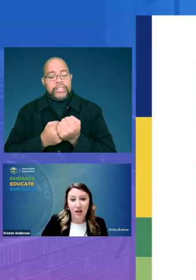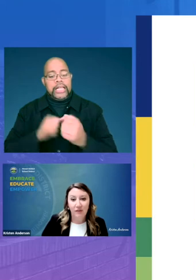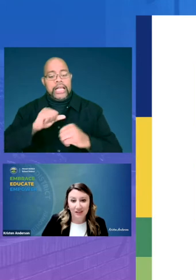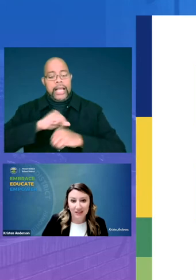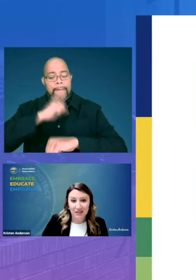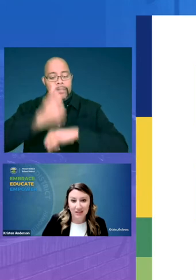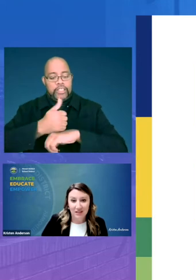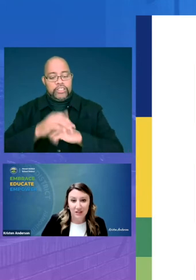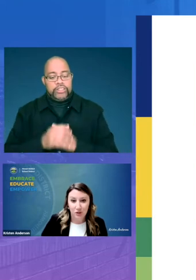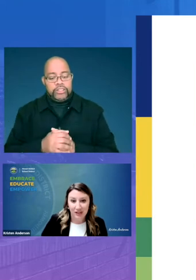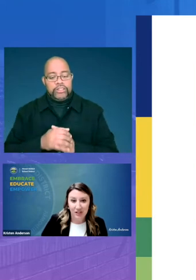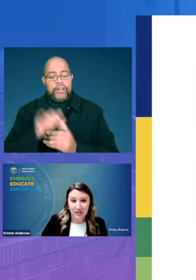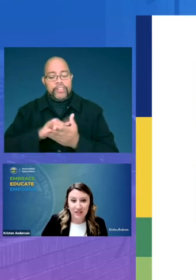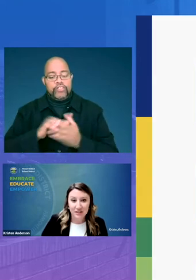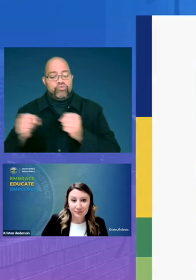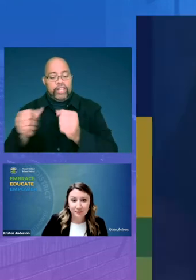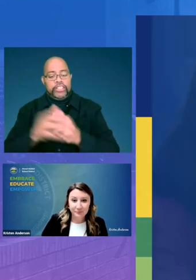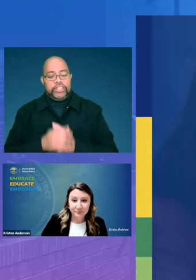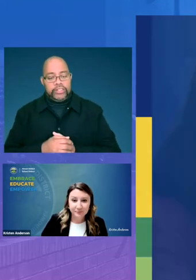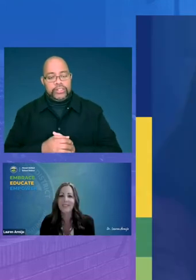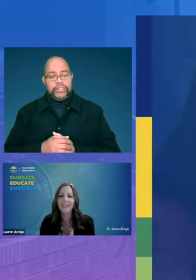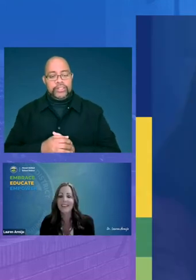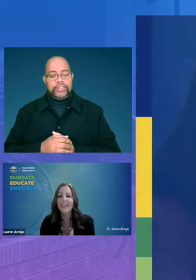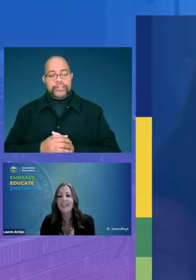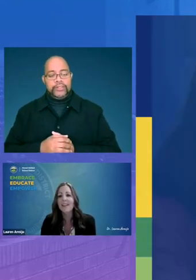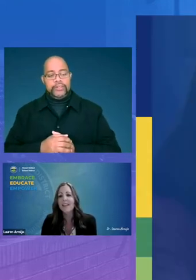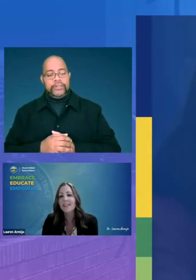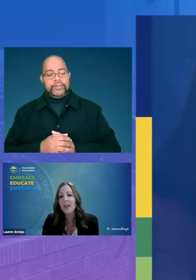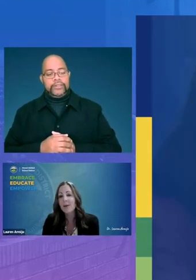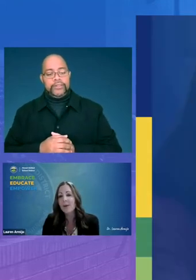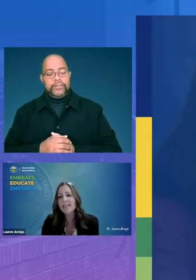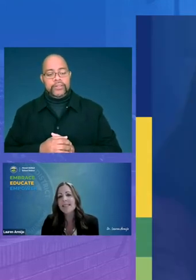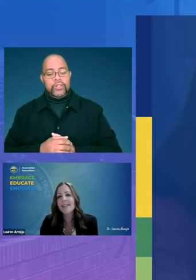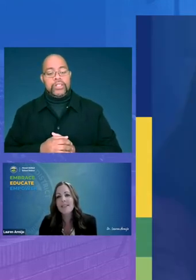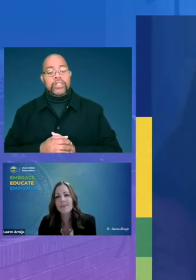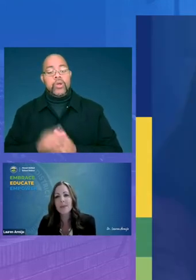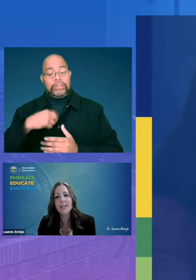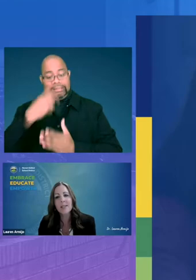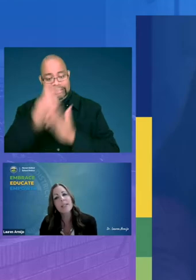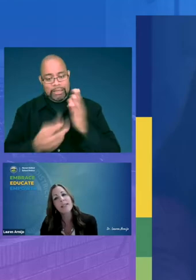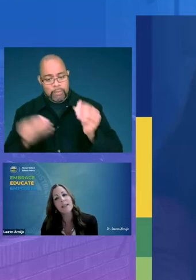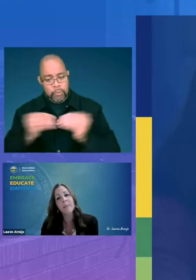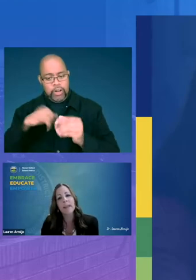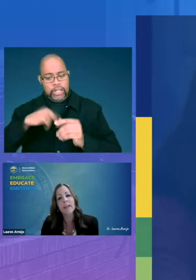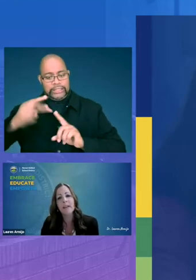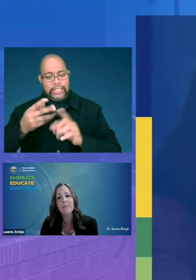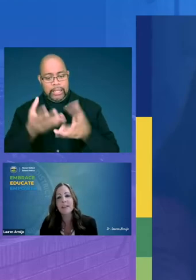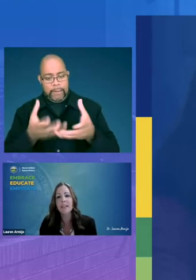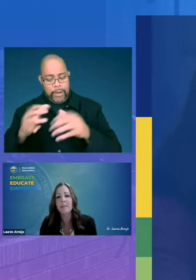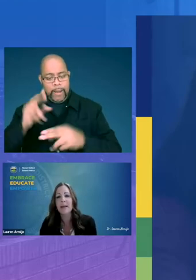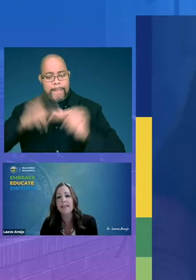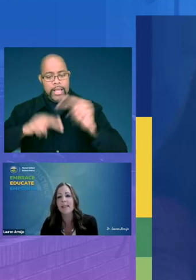of these these strategies now we're going to dive deeper into our second bucket of building capacity